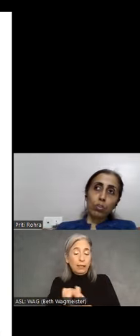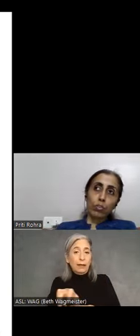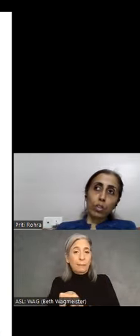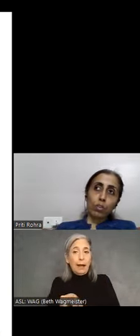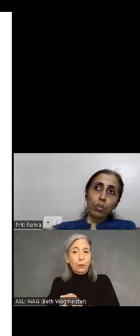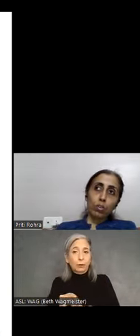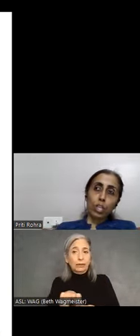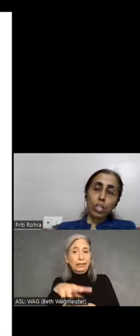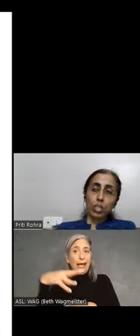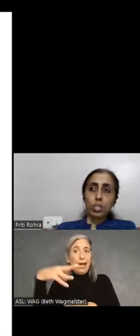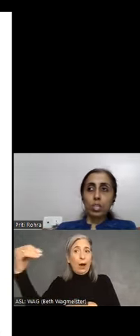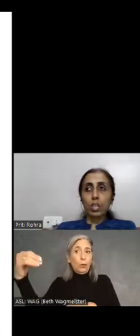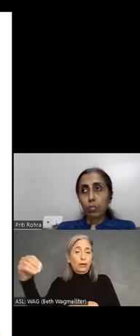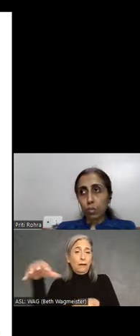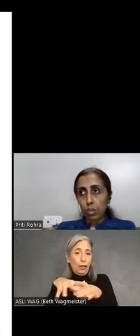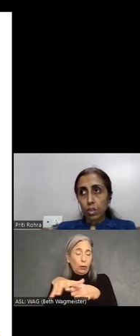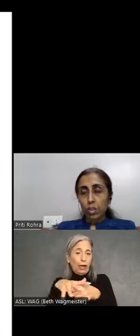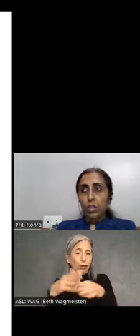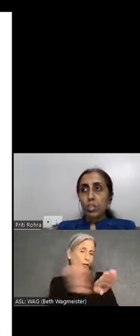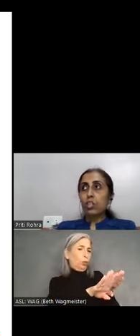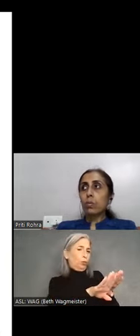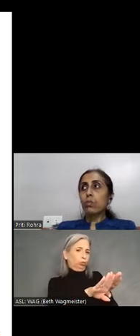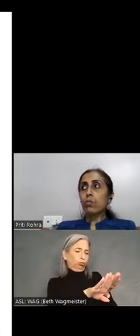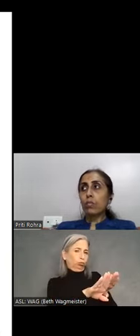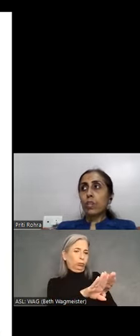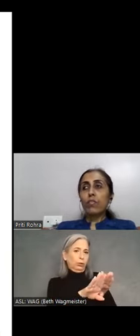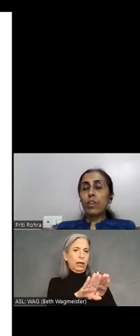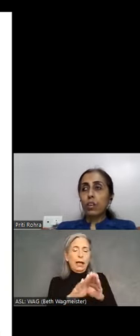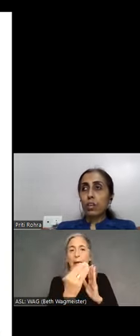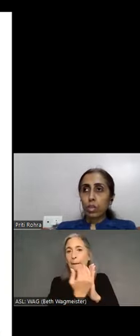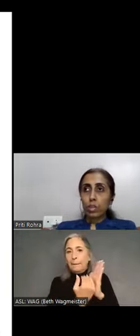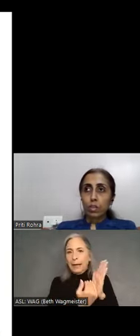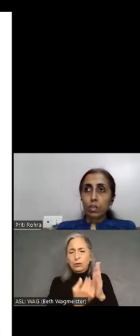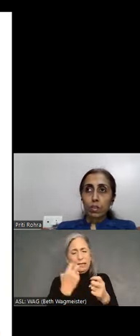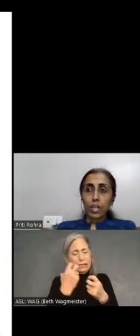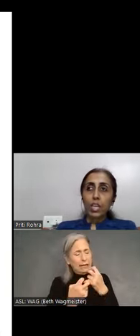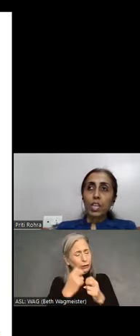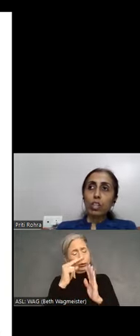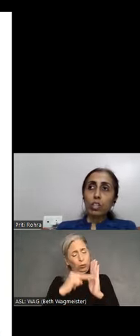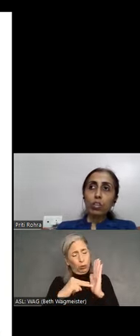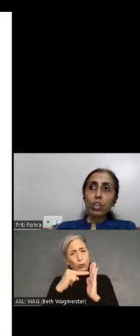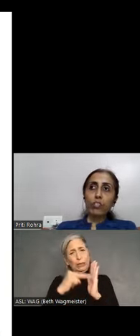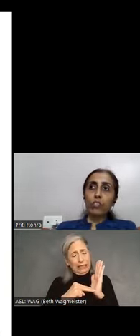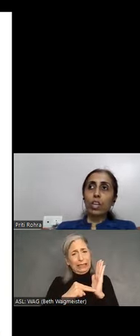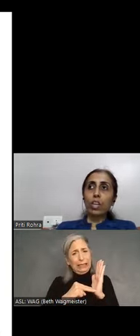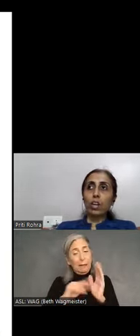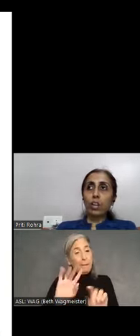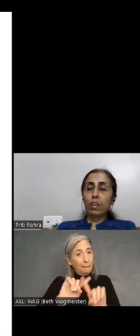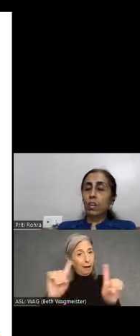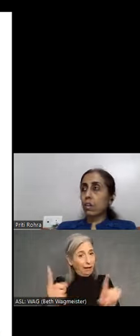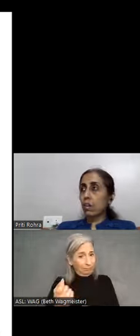out of the location they close. Such menus are very difficult to read. Even though if they are,